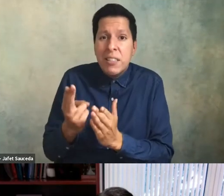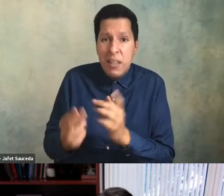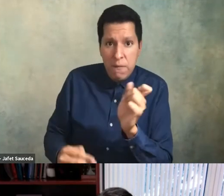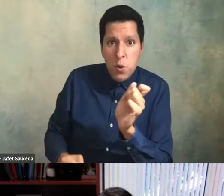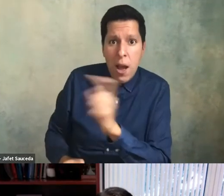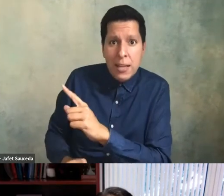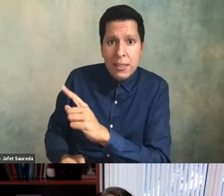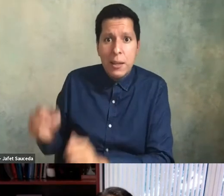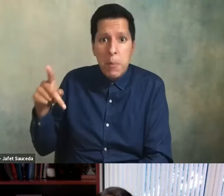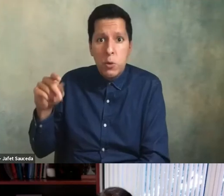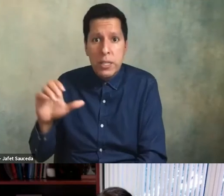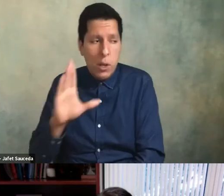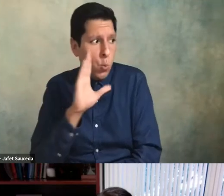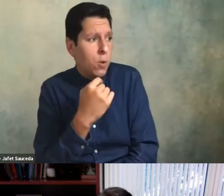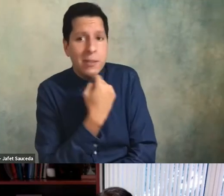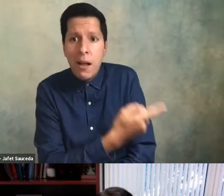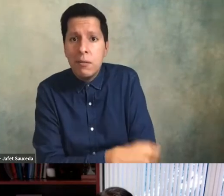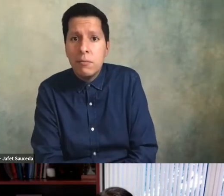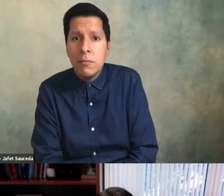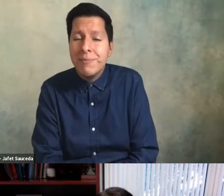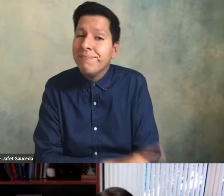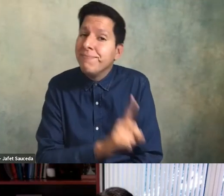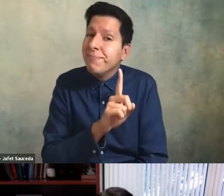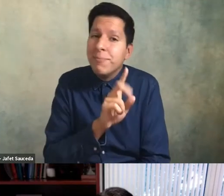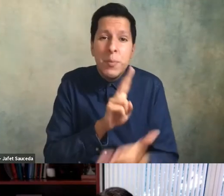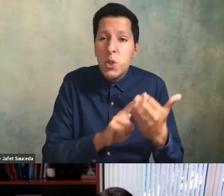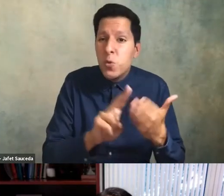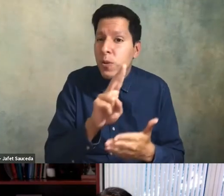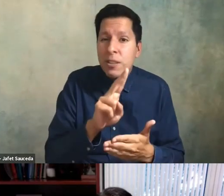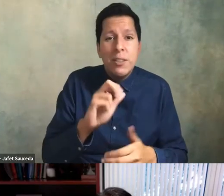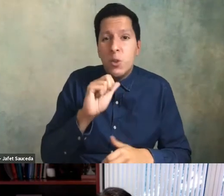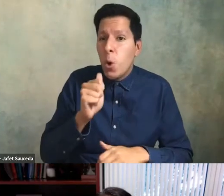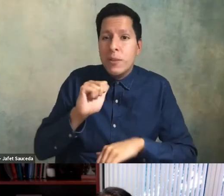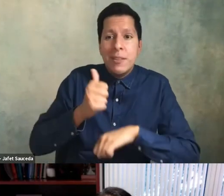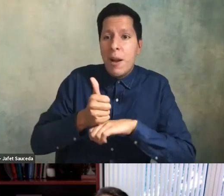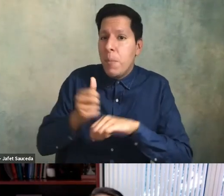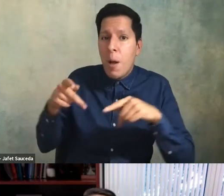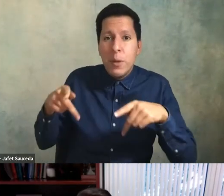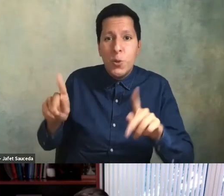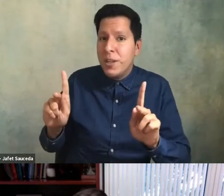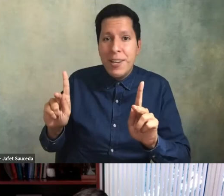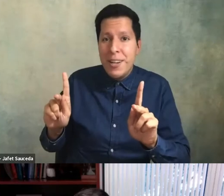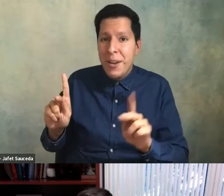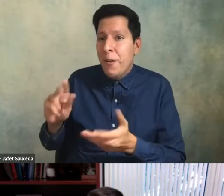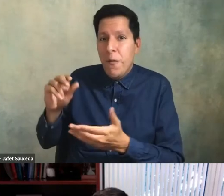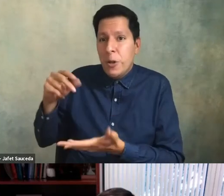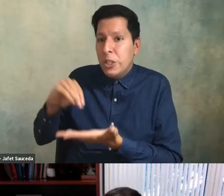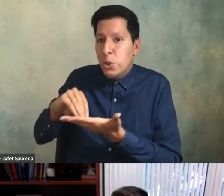the problem is too few institutions ever set a table for students of color employees of color and